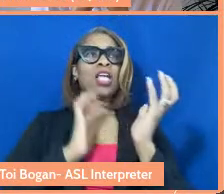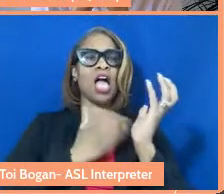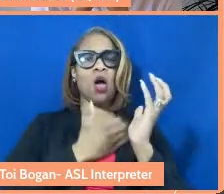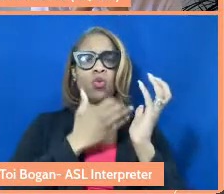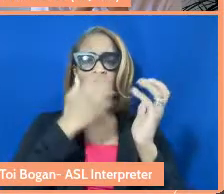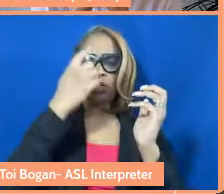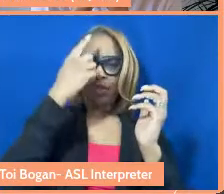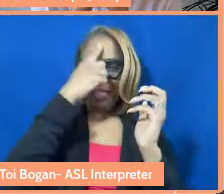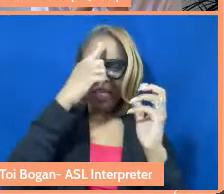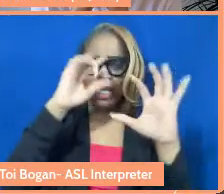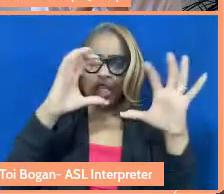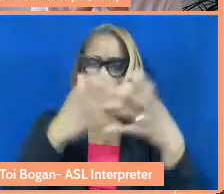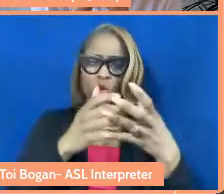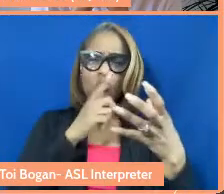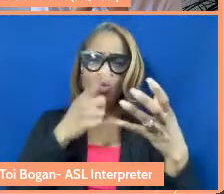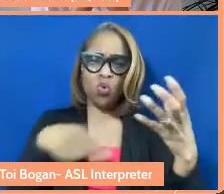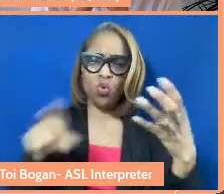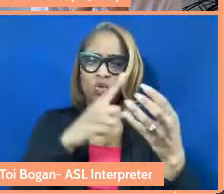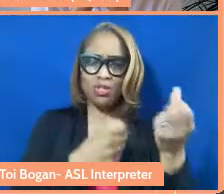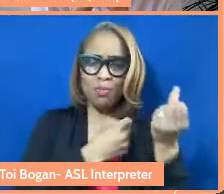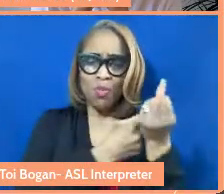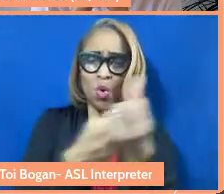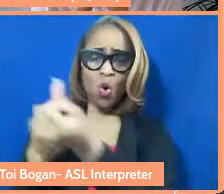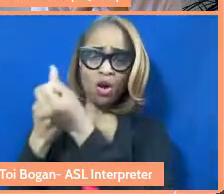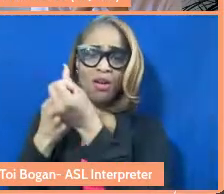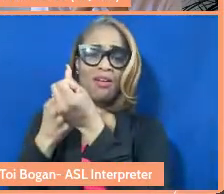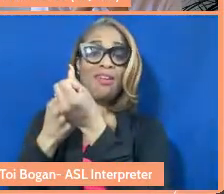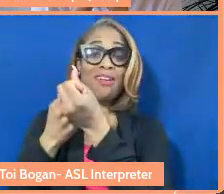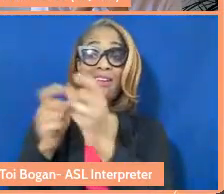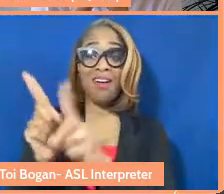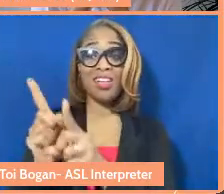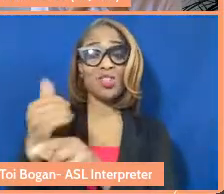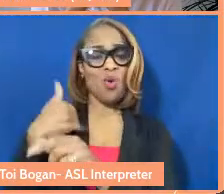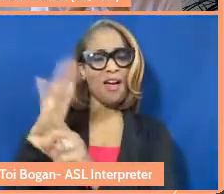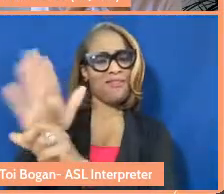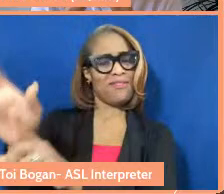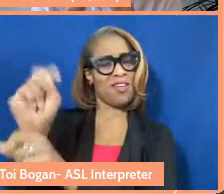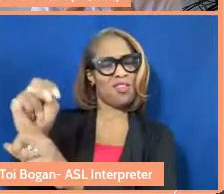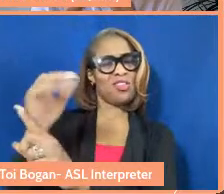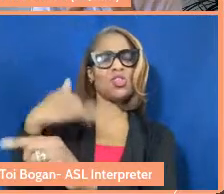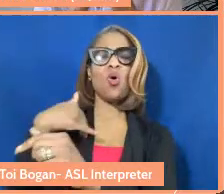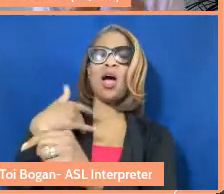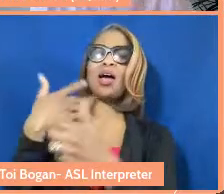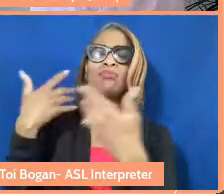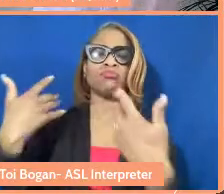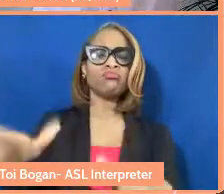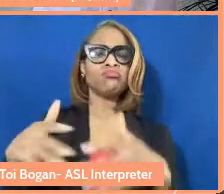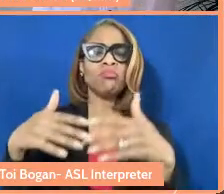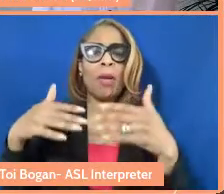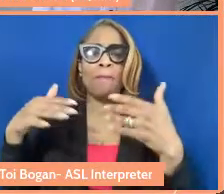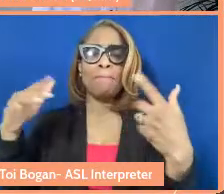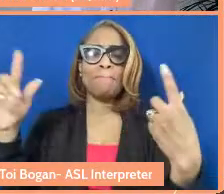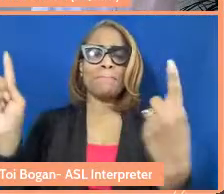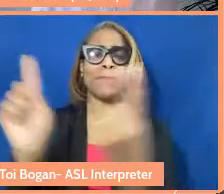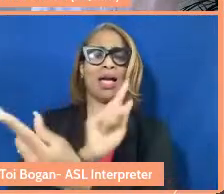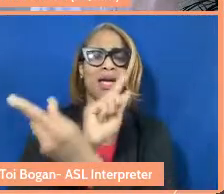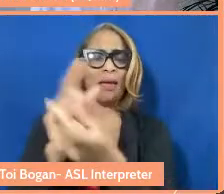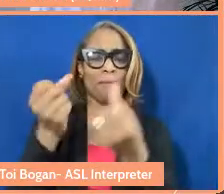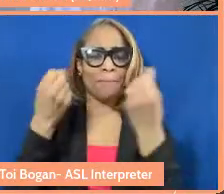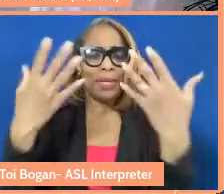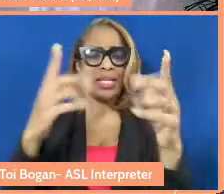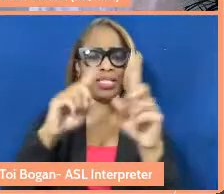you're supporting as also having their own agency. I got to meet so many organizers who were tribal